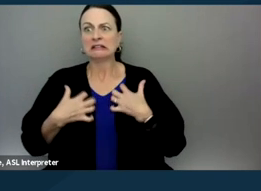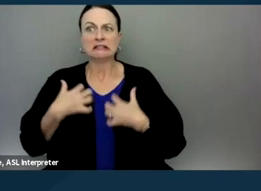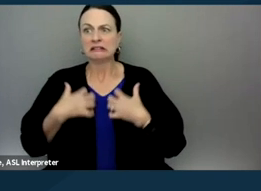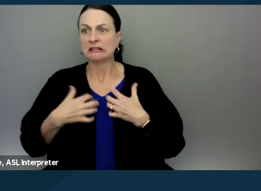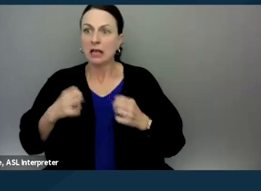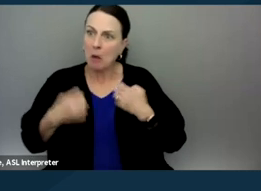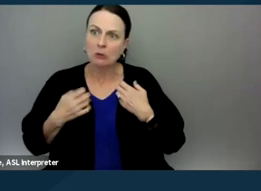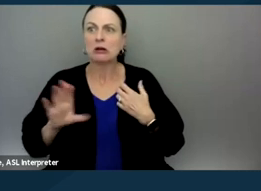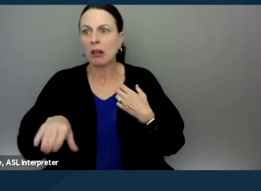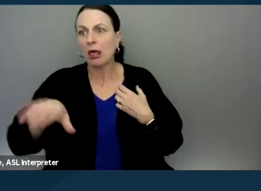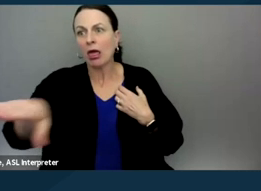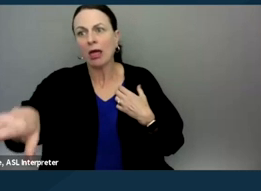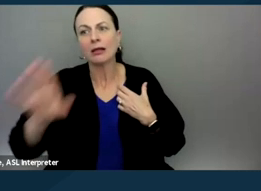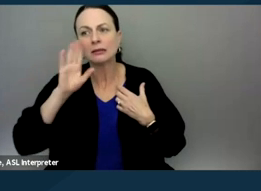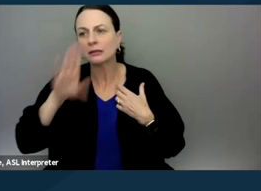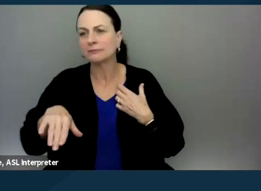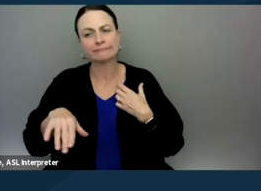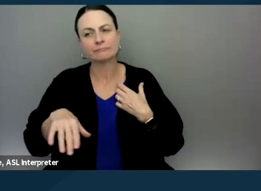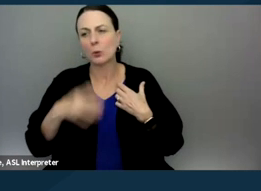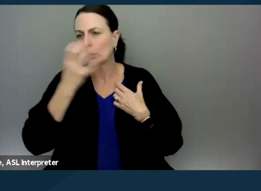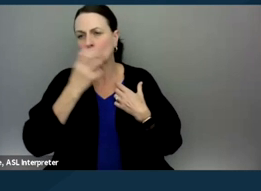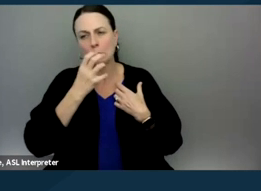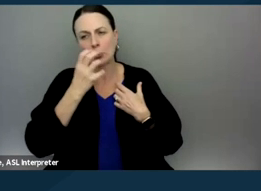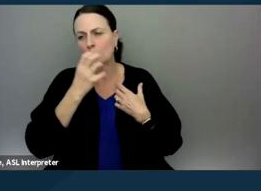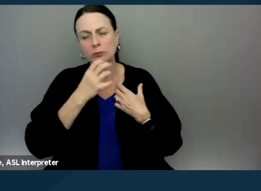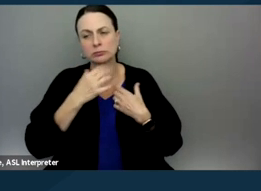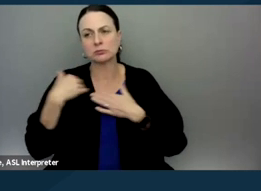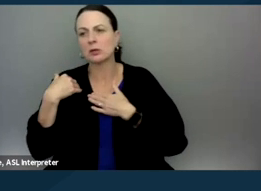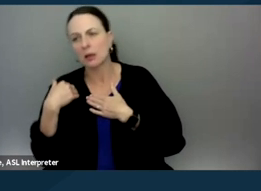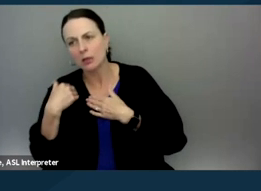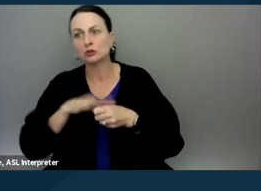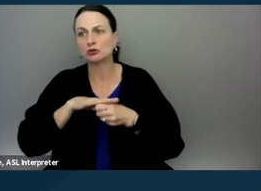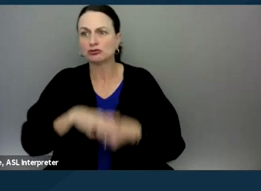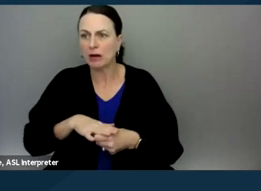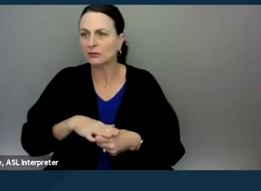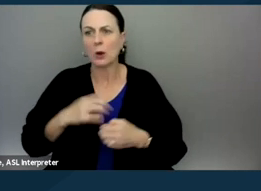that these are, these can be extremely not just adversarial, but emotional,